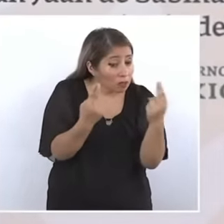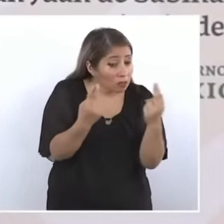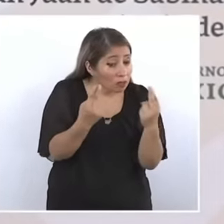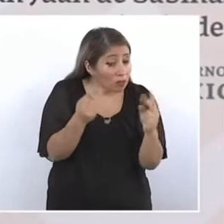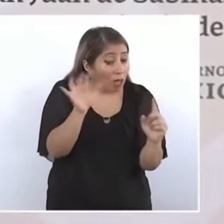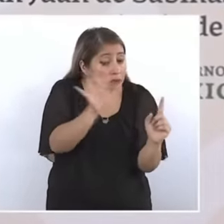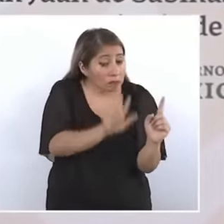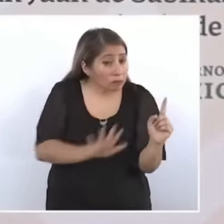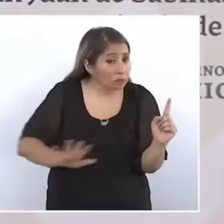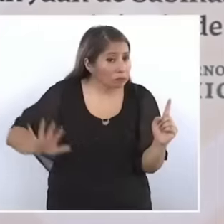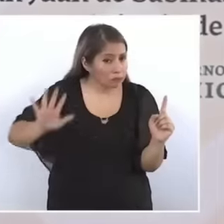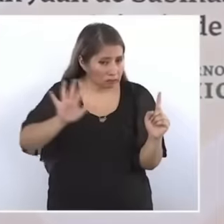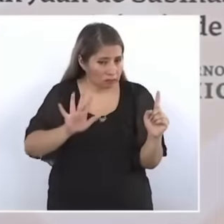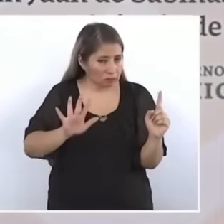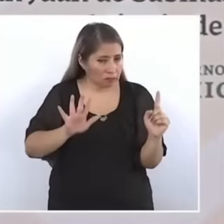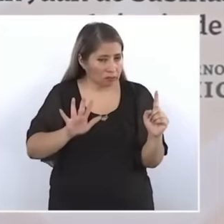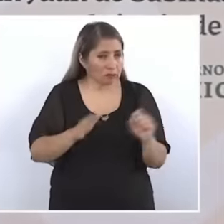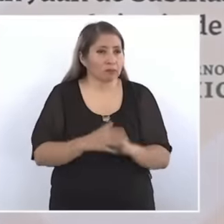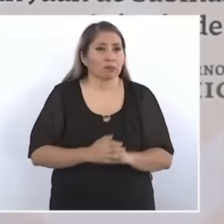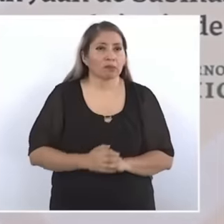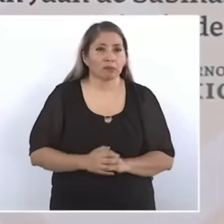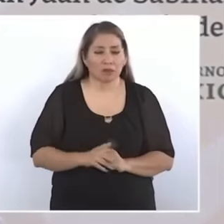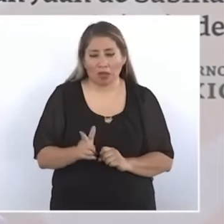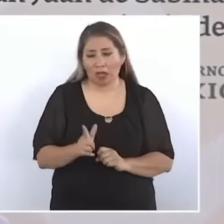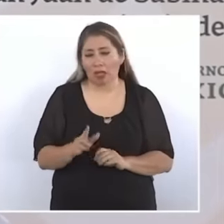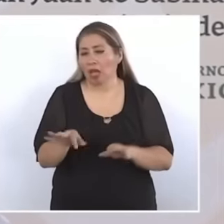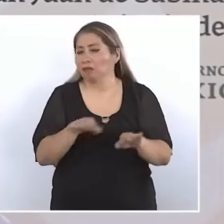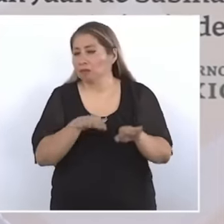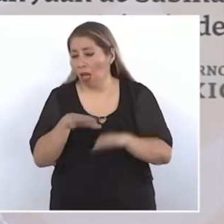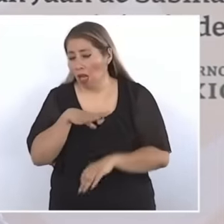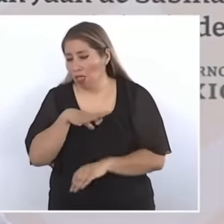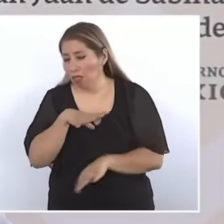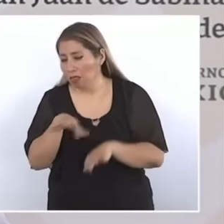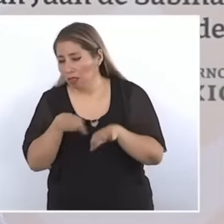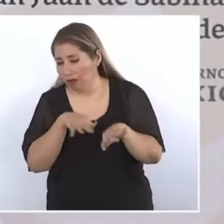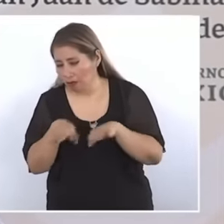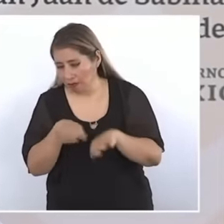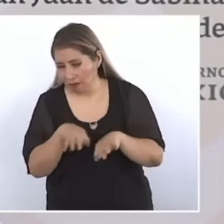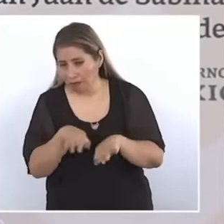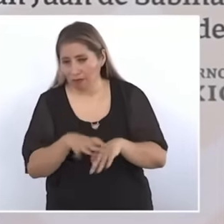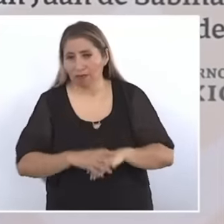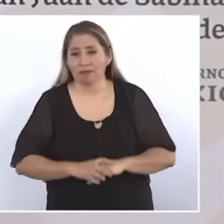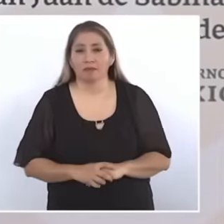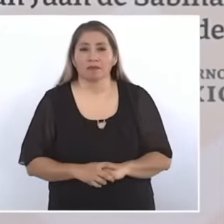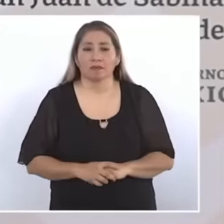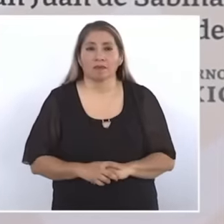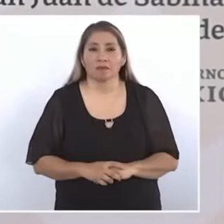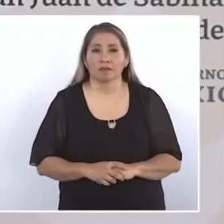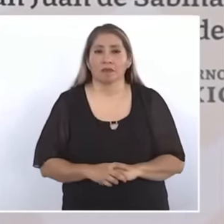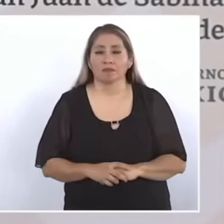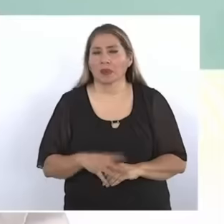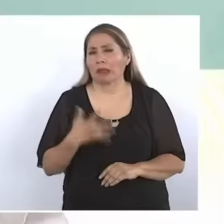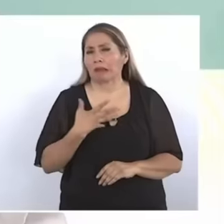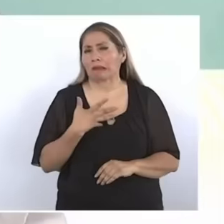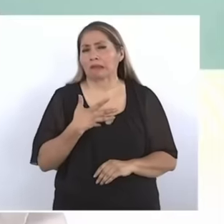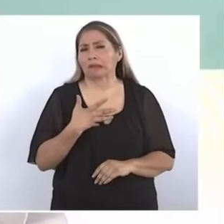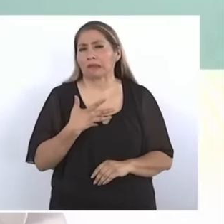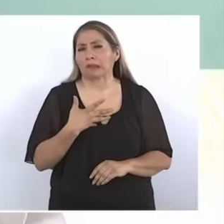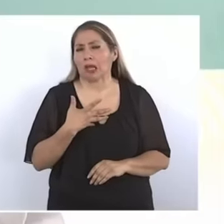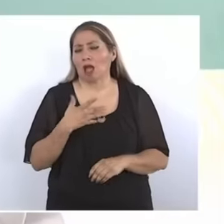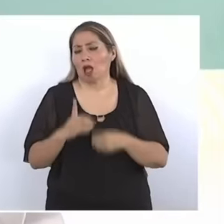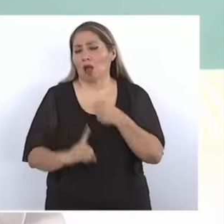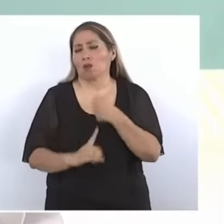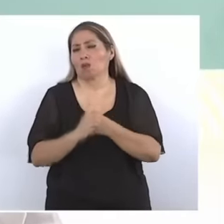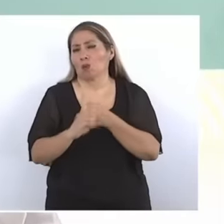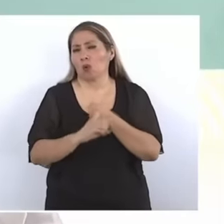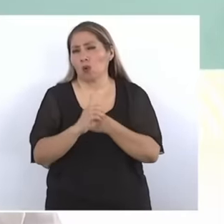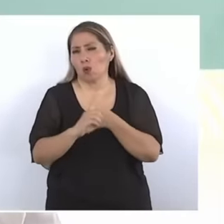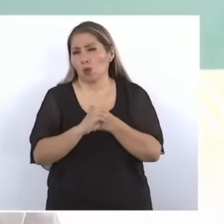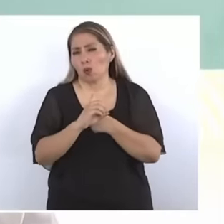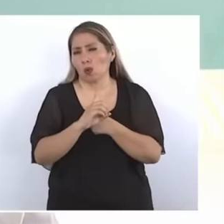region needs so that there is work the problem of blast furnaces in Mexico must be resolved